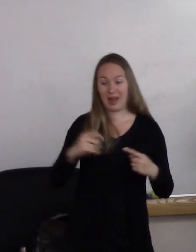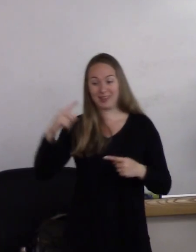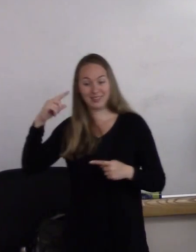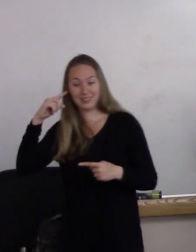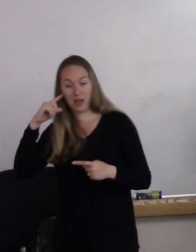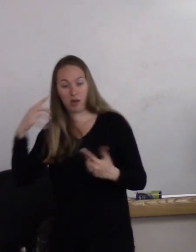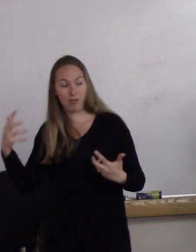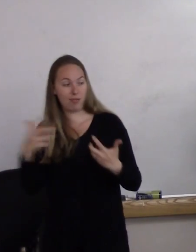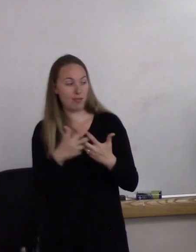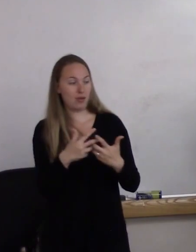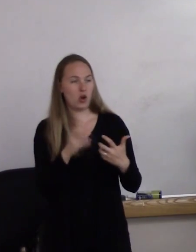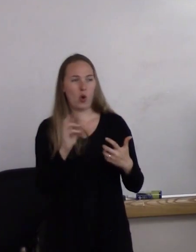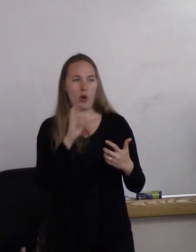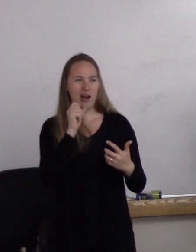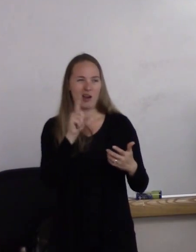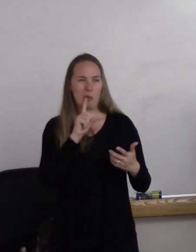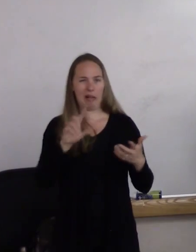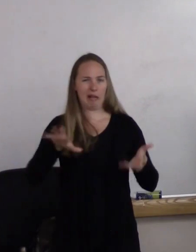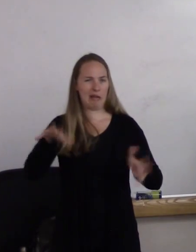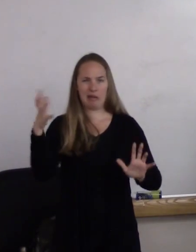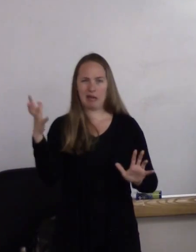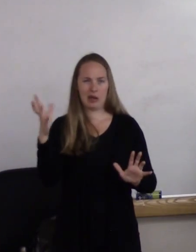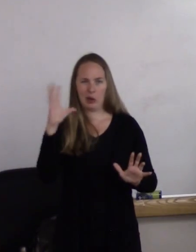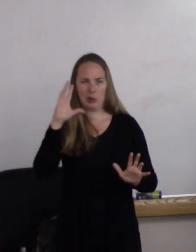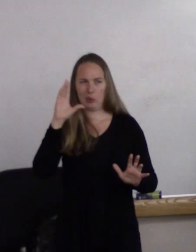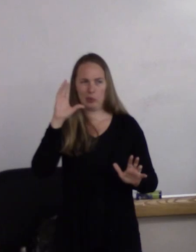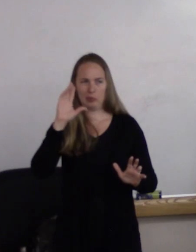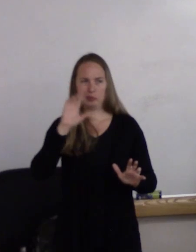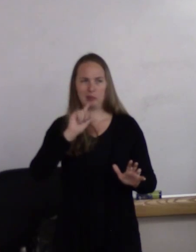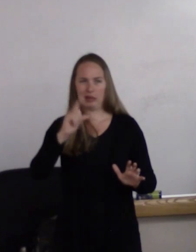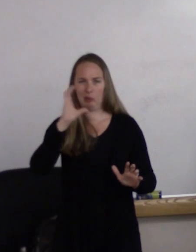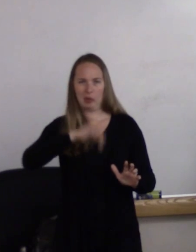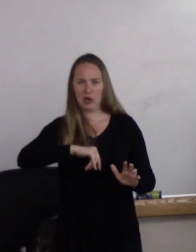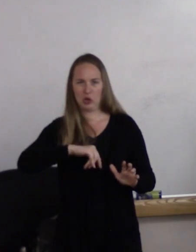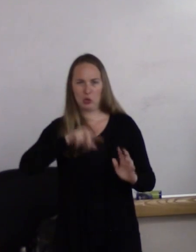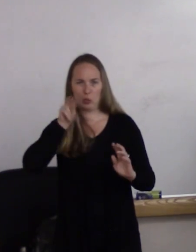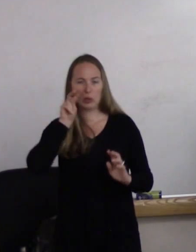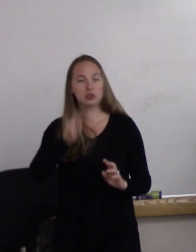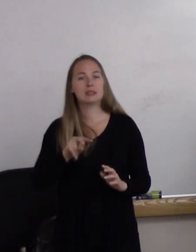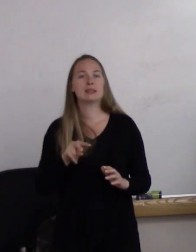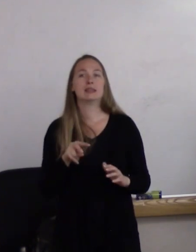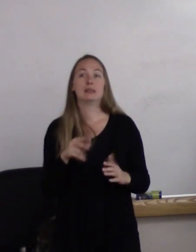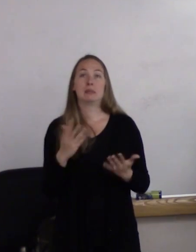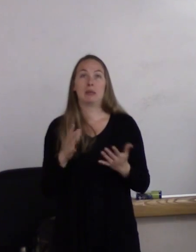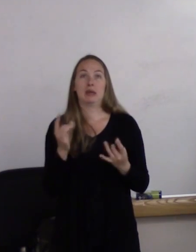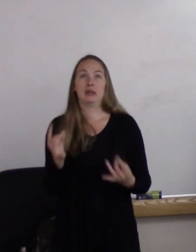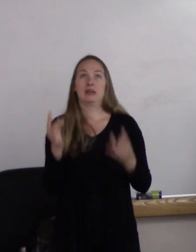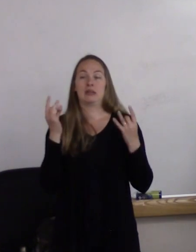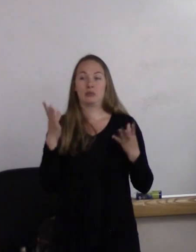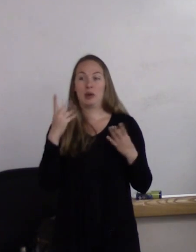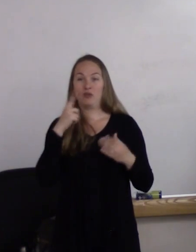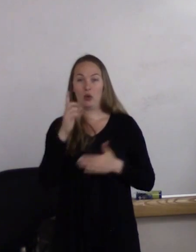otherwise it was a really funky watching. It was probably maybe traumatic for some people.